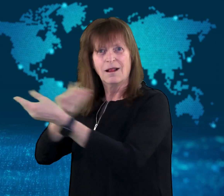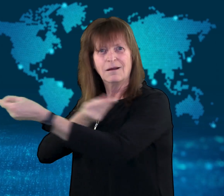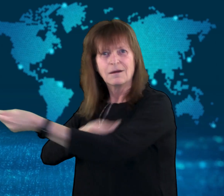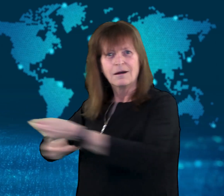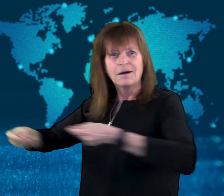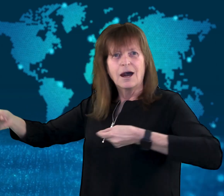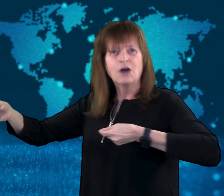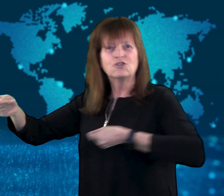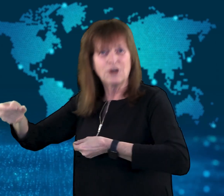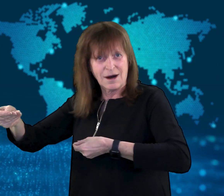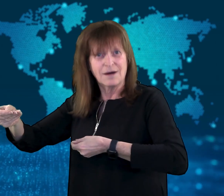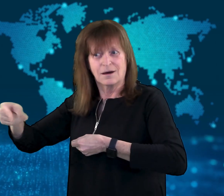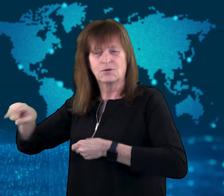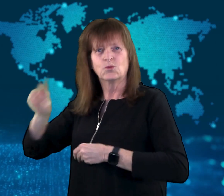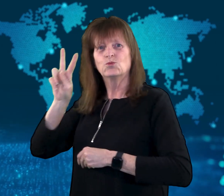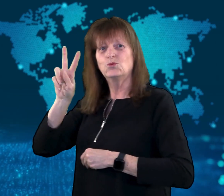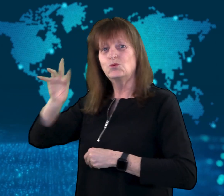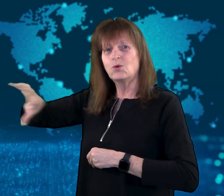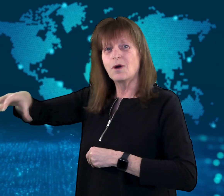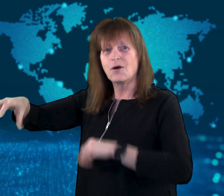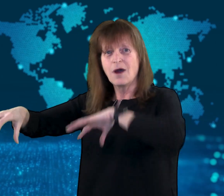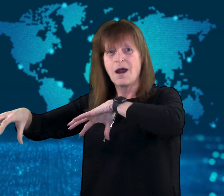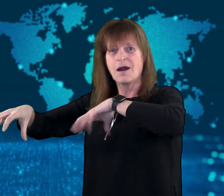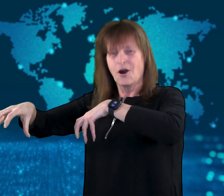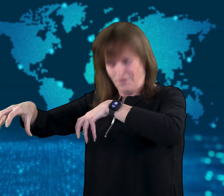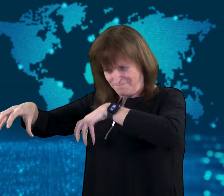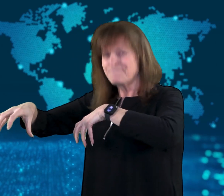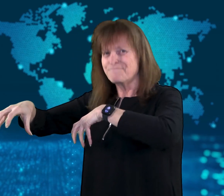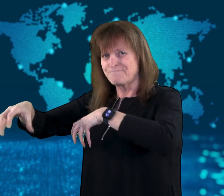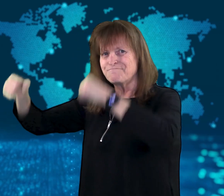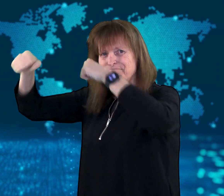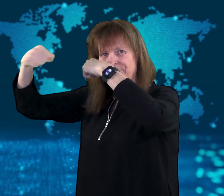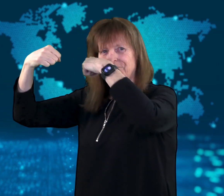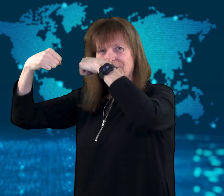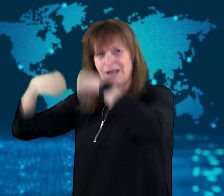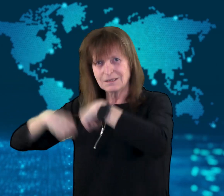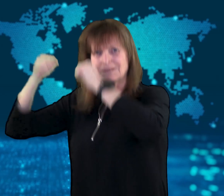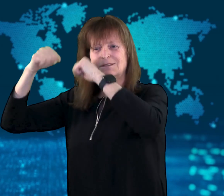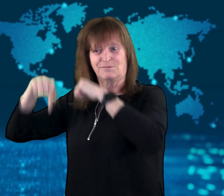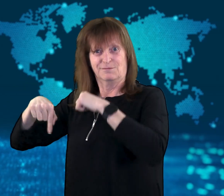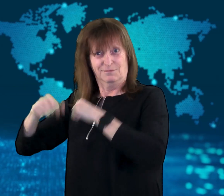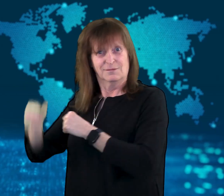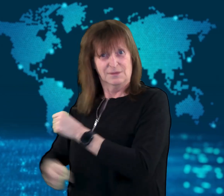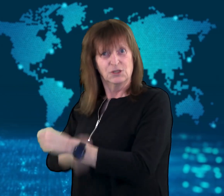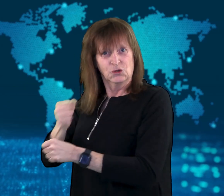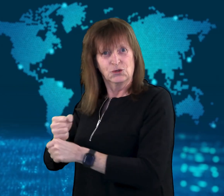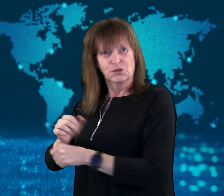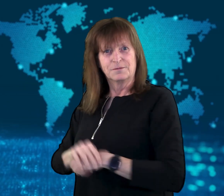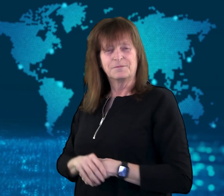This is the second prisoner swap that the two countries have agreed to this year.